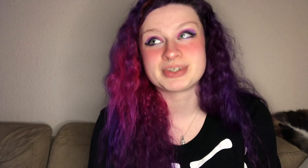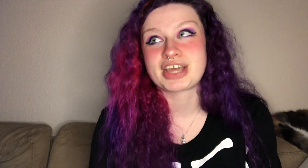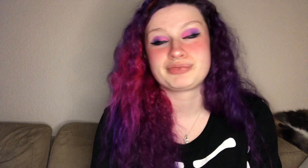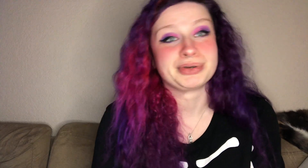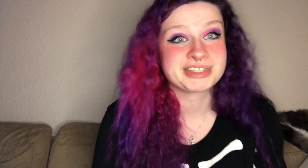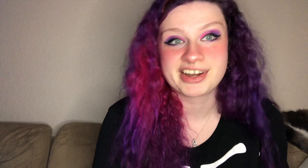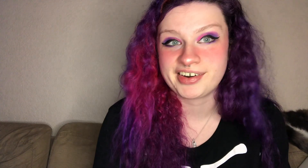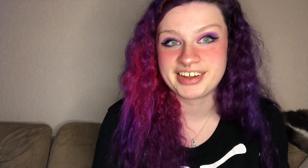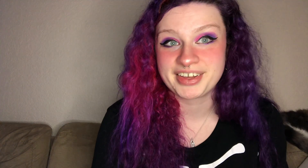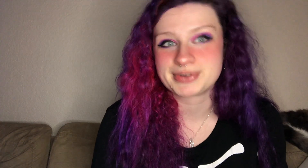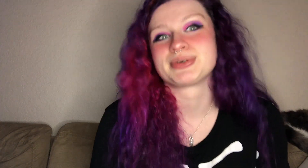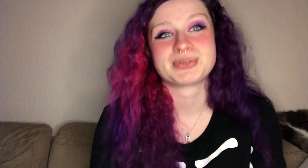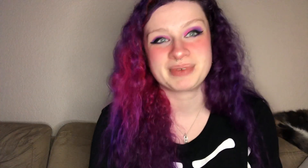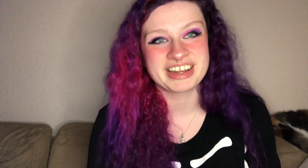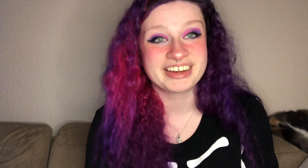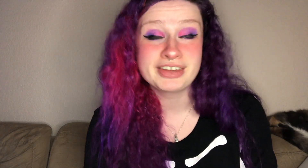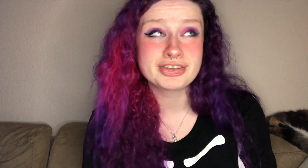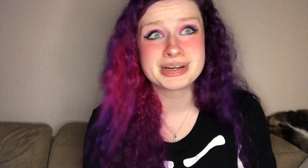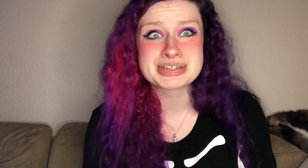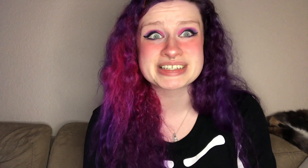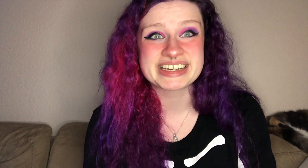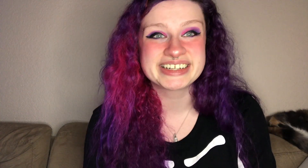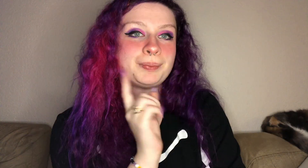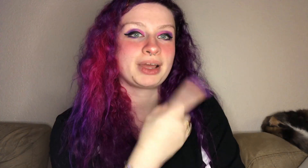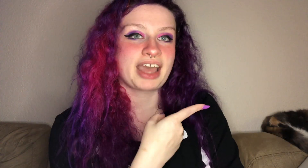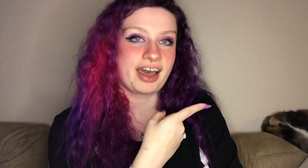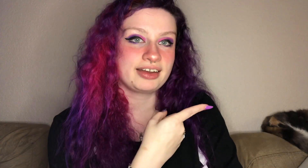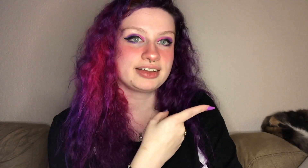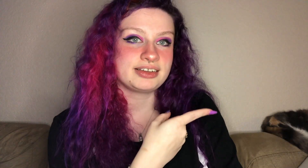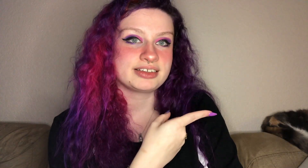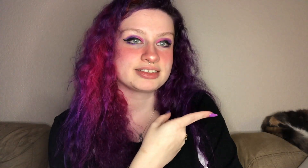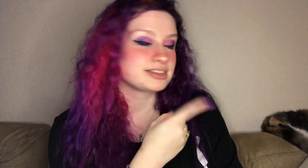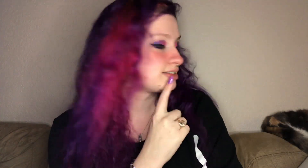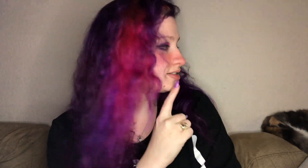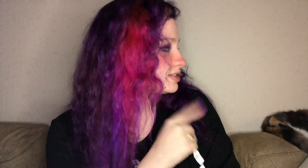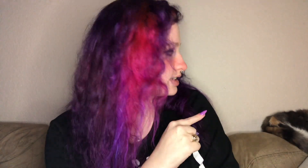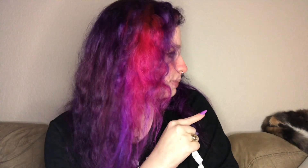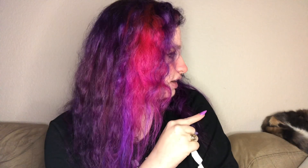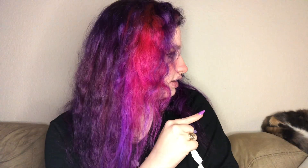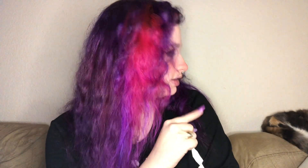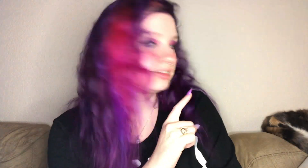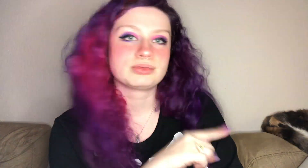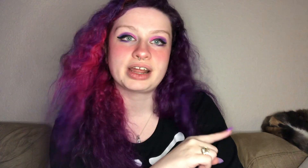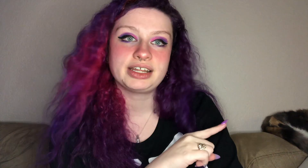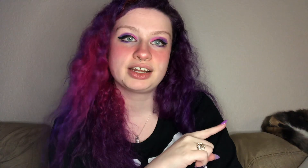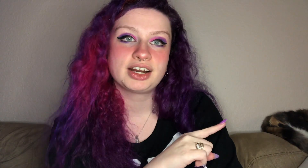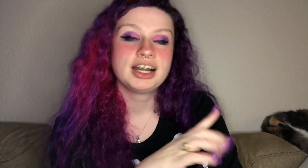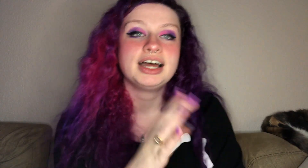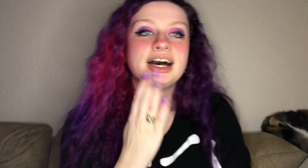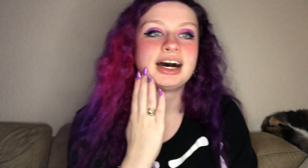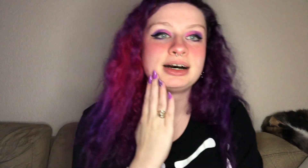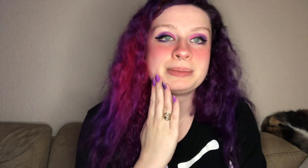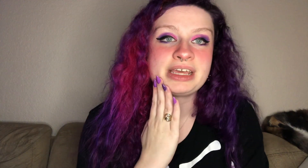i've posted on other social media if you're interested my cat is sleeping right here um if